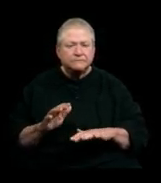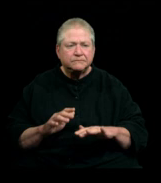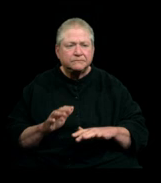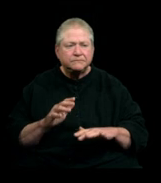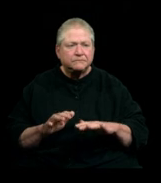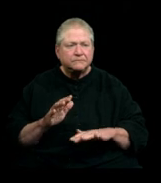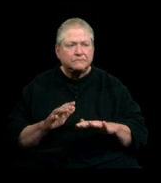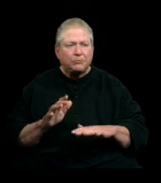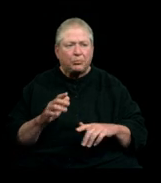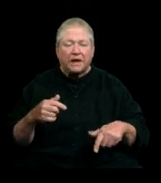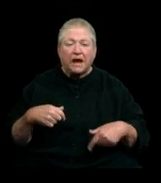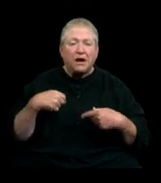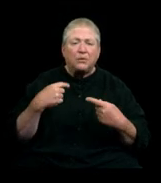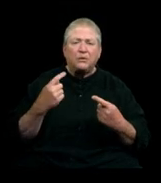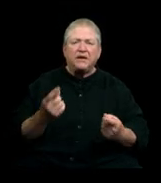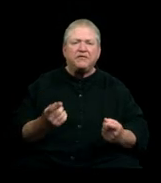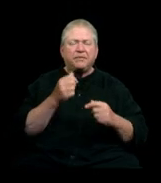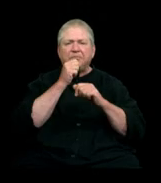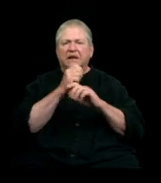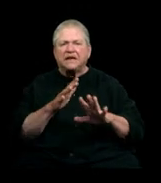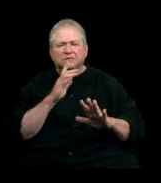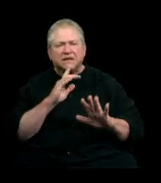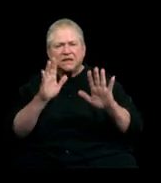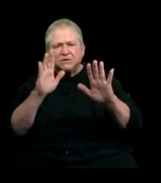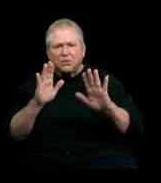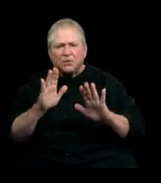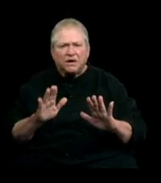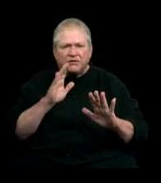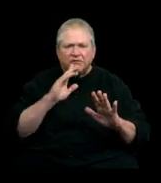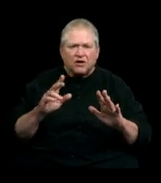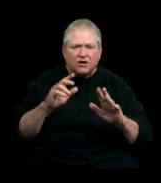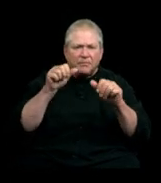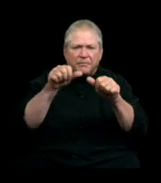We've been graced with this exceptional puzzle that is the planet.